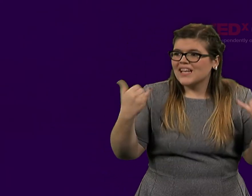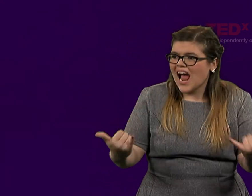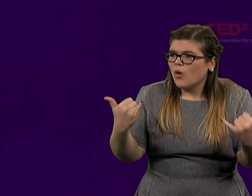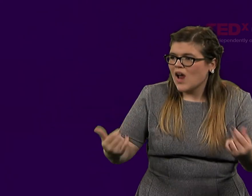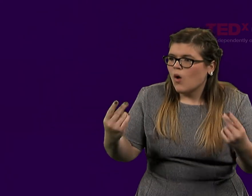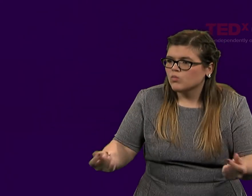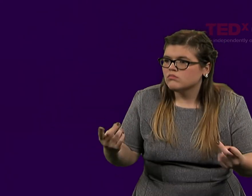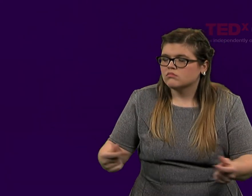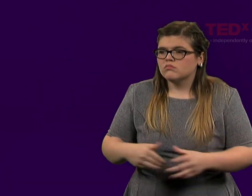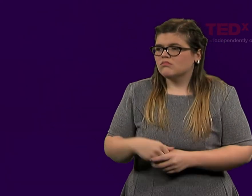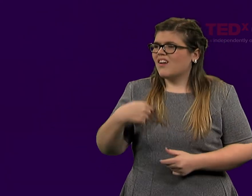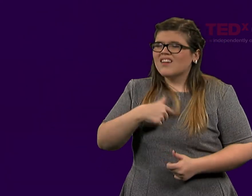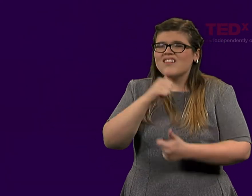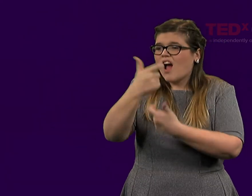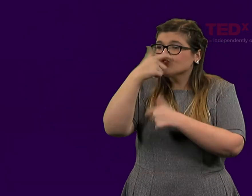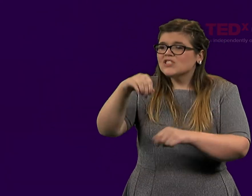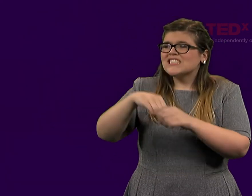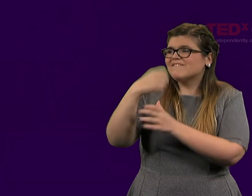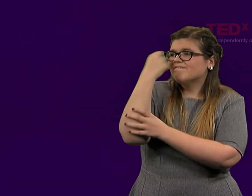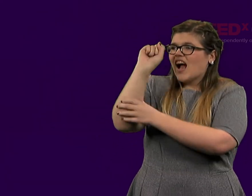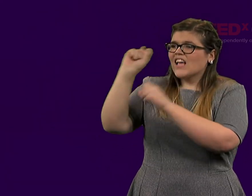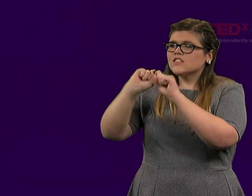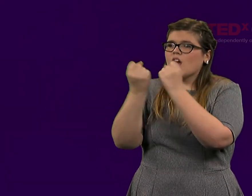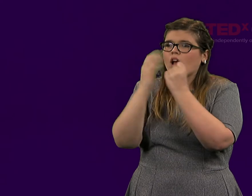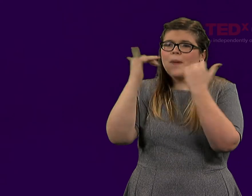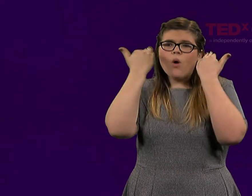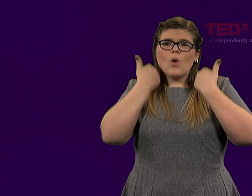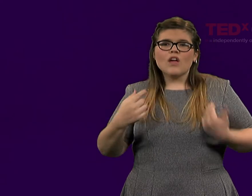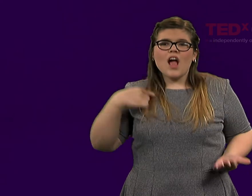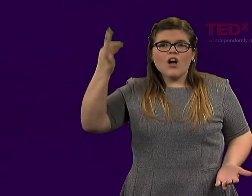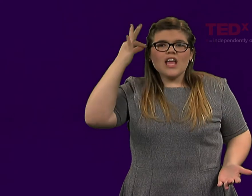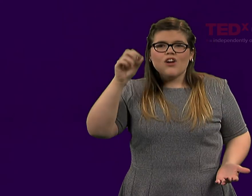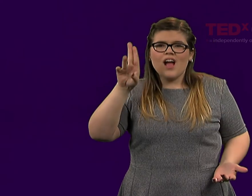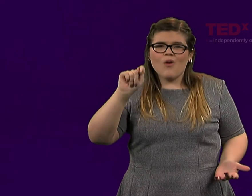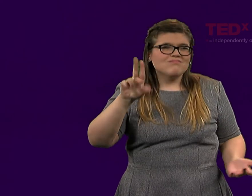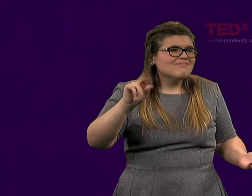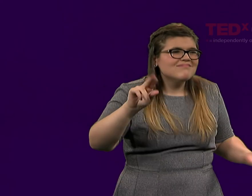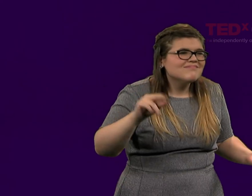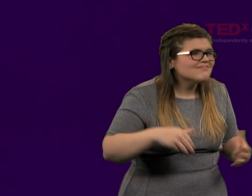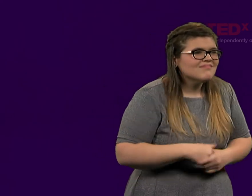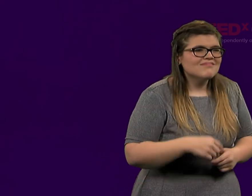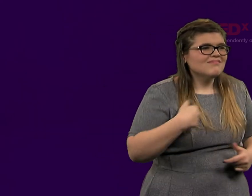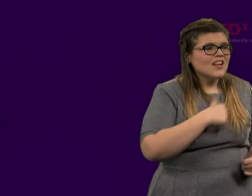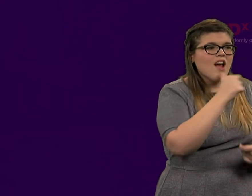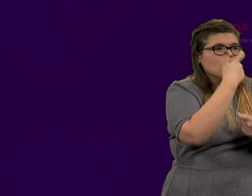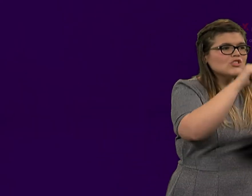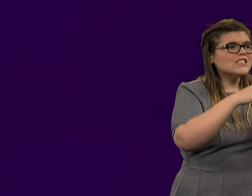I'm not interested in growing my hair out and making a sign and marching around buildings.